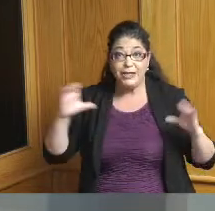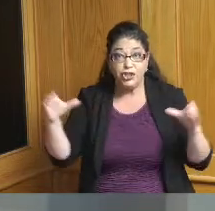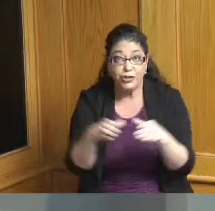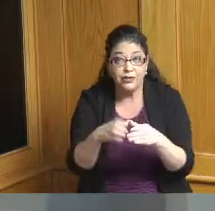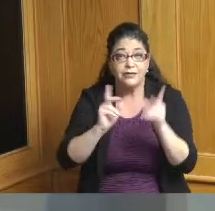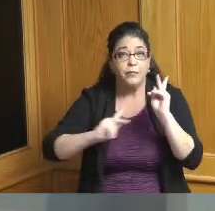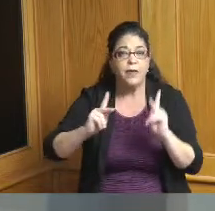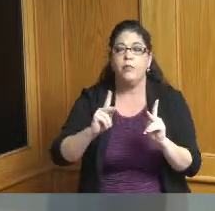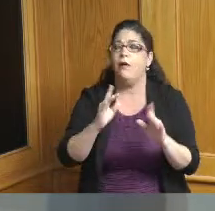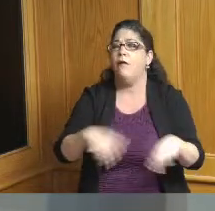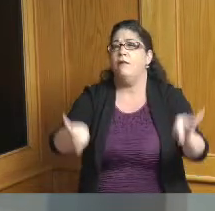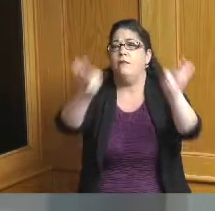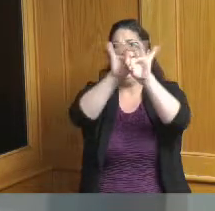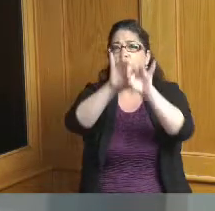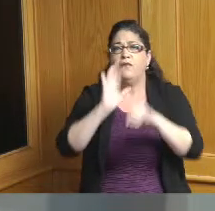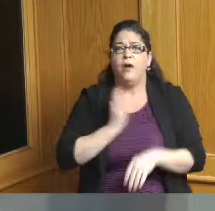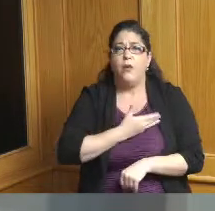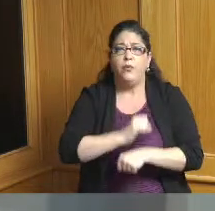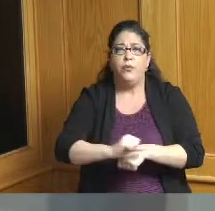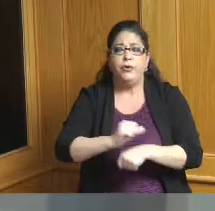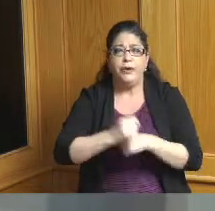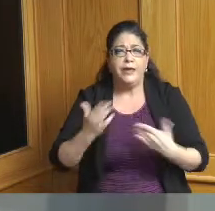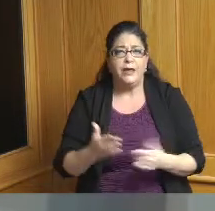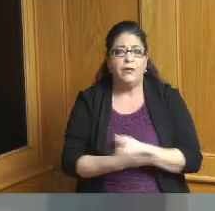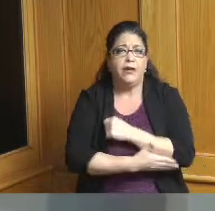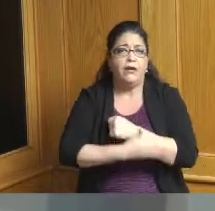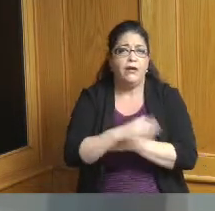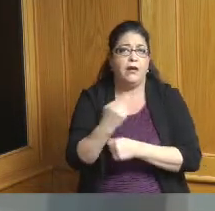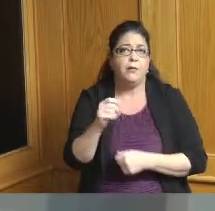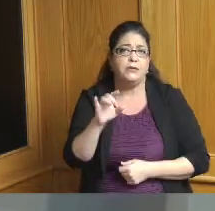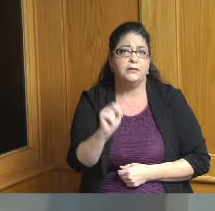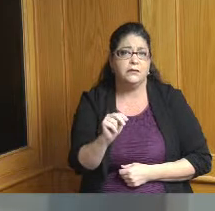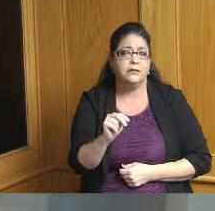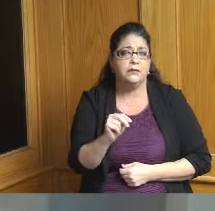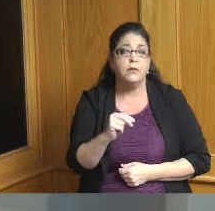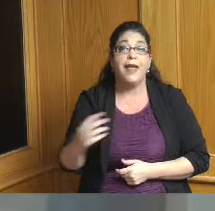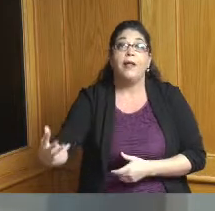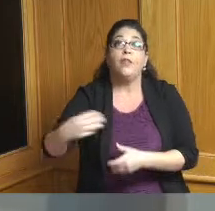the county and what we as we move forward including residents in this process so I just